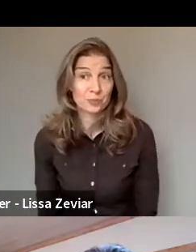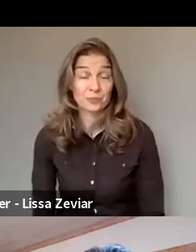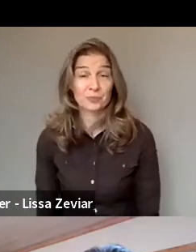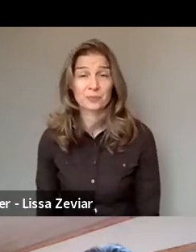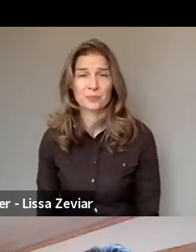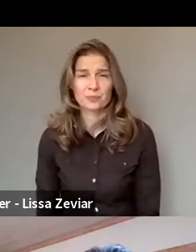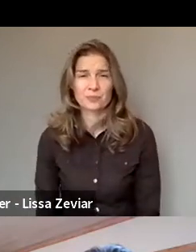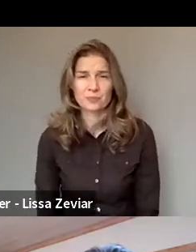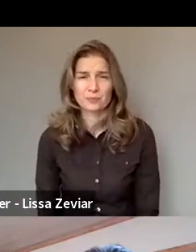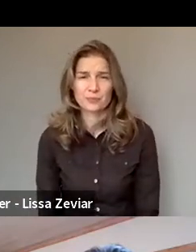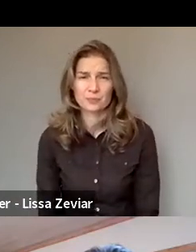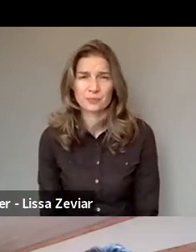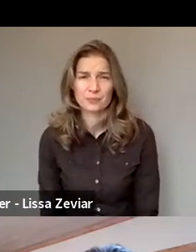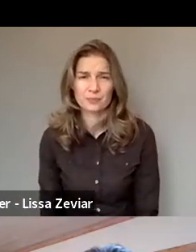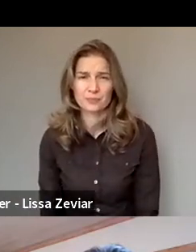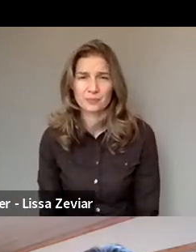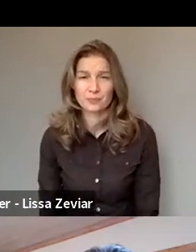So Lesia, if you're still with us...